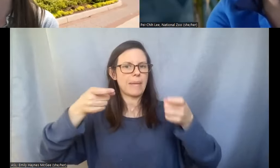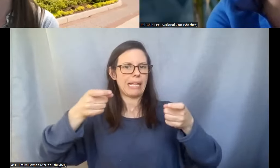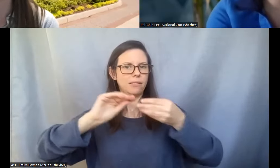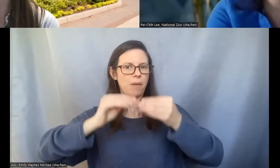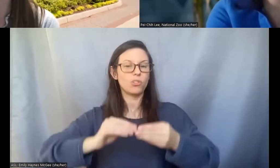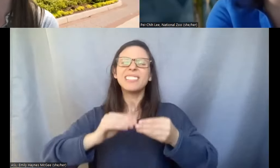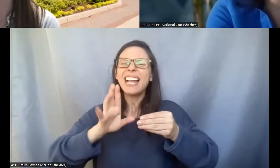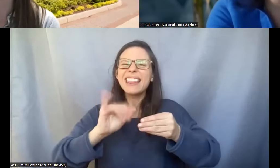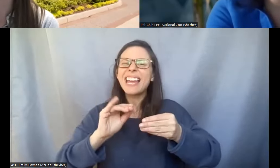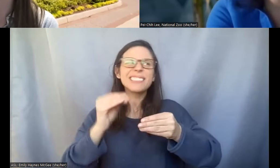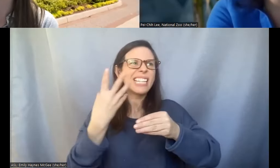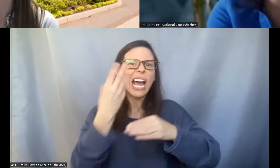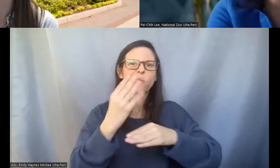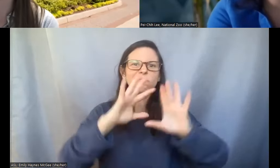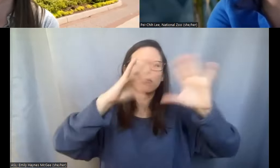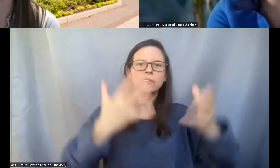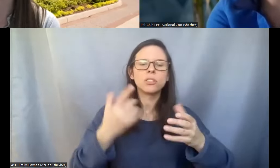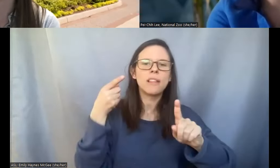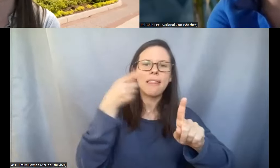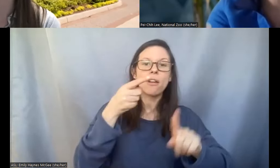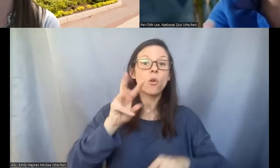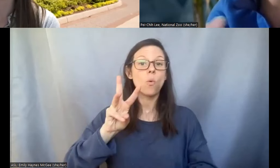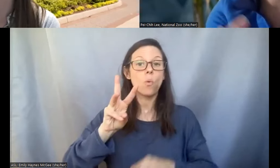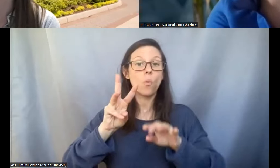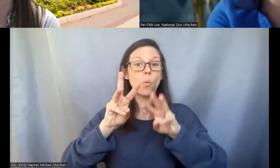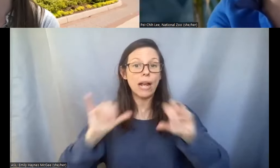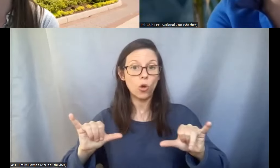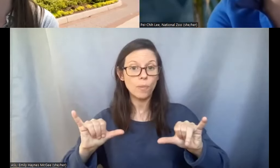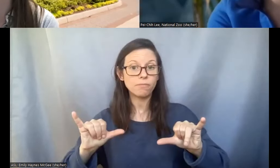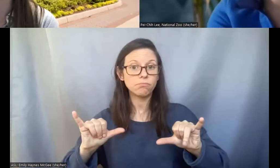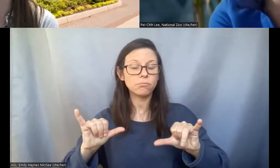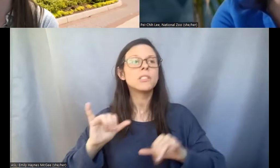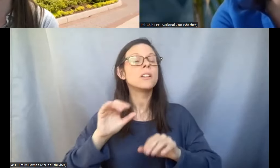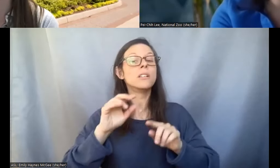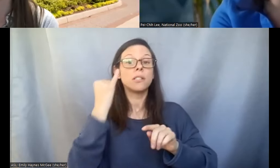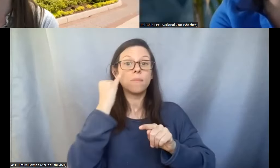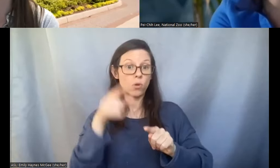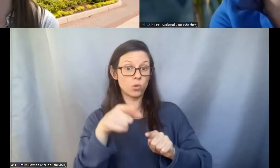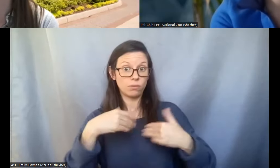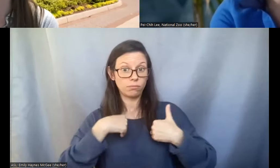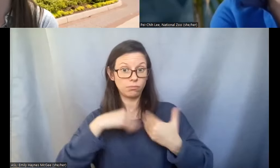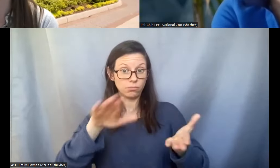of their preferential ferrets die they will also help us to collect the ovaries and testis and ship it for us to preserve.